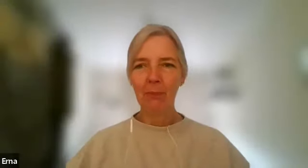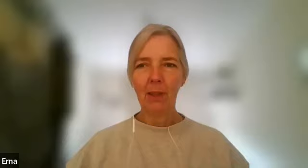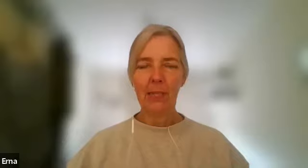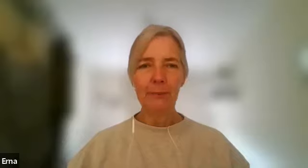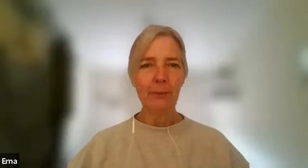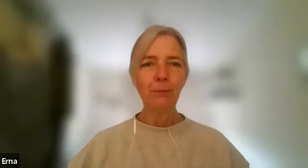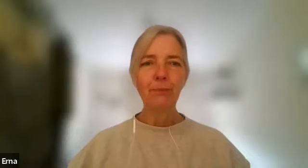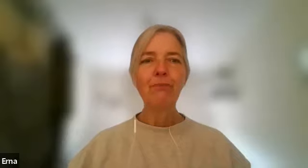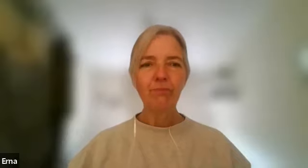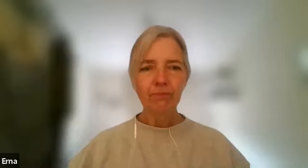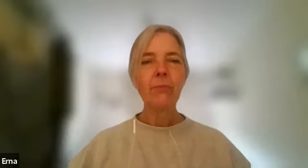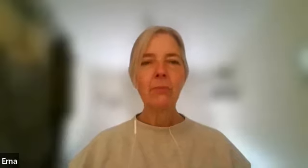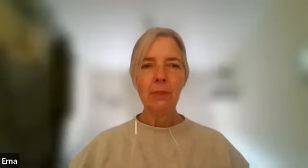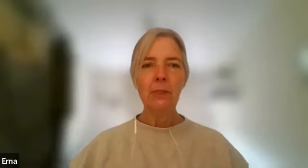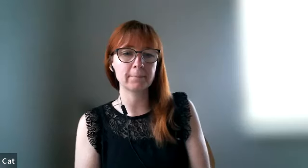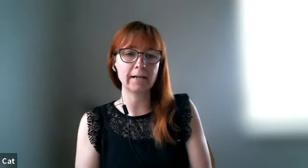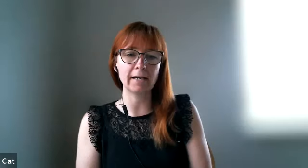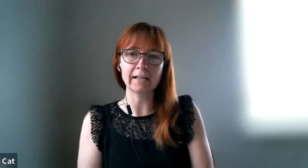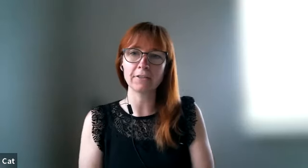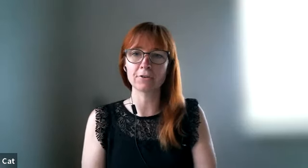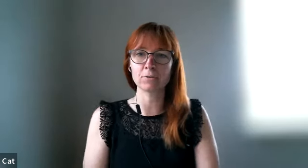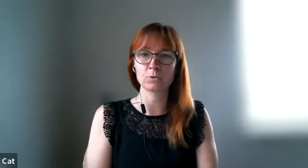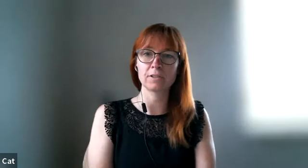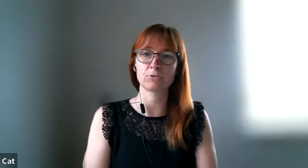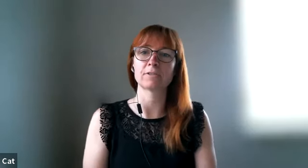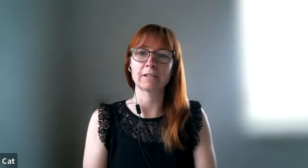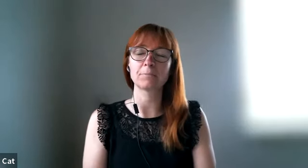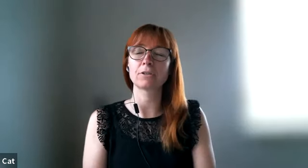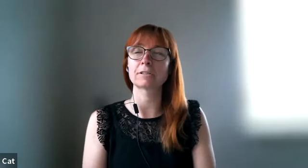no seriously um i thought it was interesting because